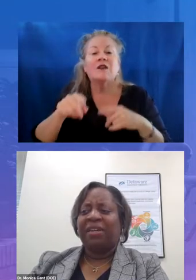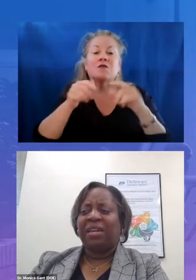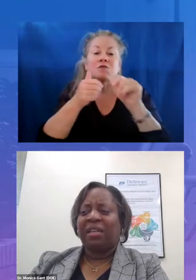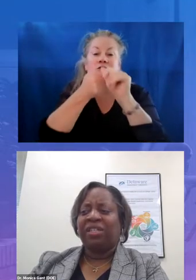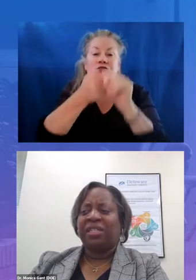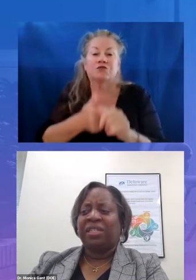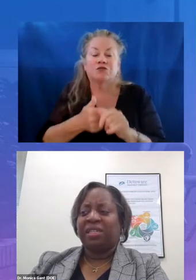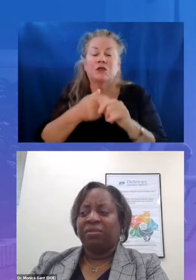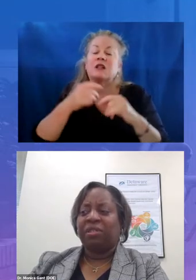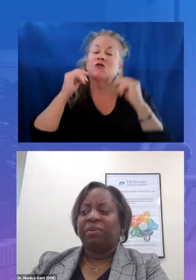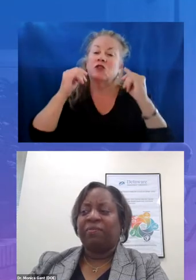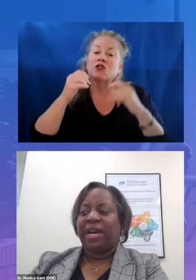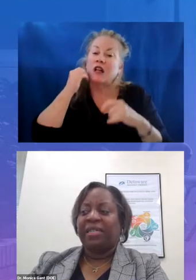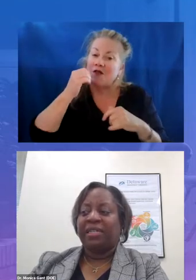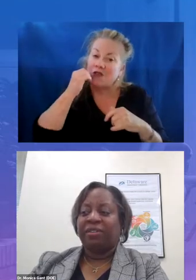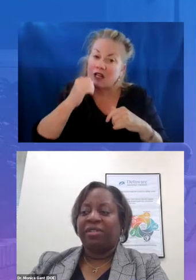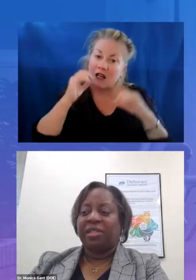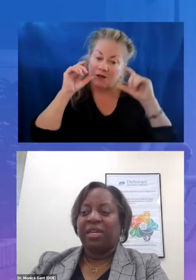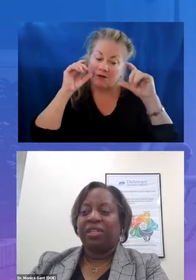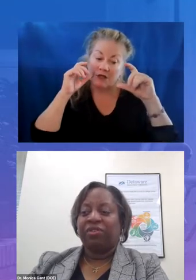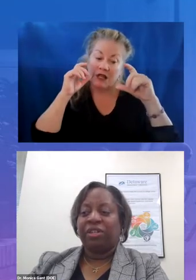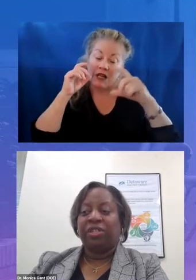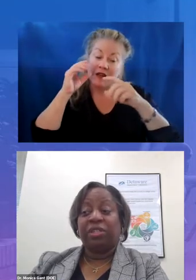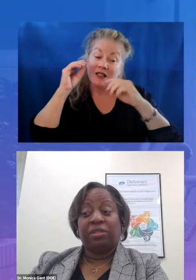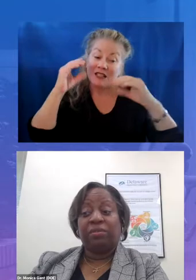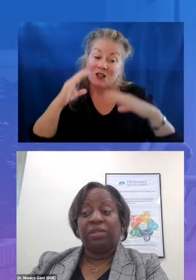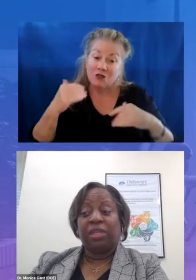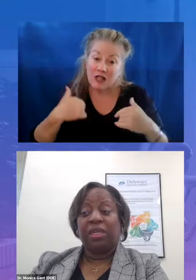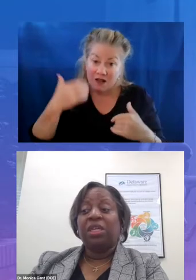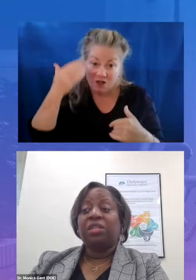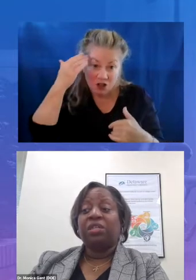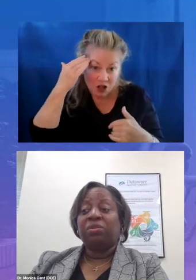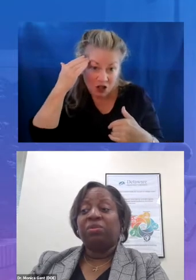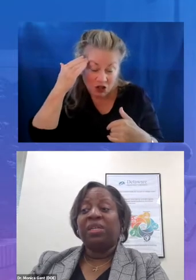knowledge and skills to provide standards aligned instruction to students school and